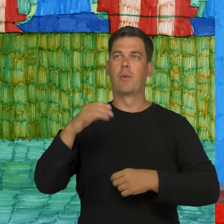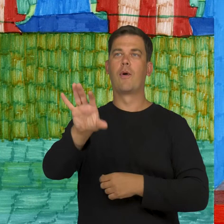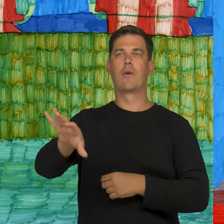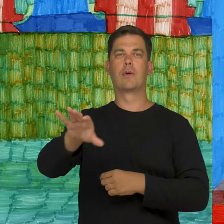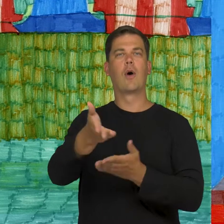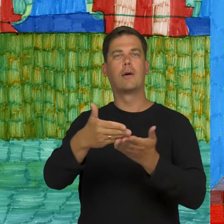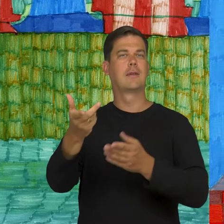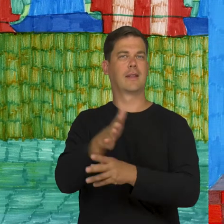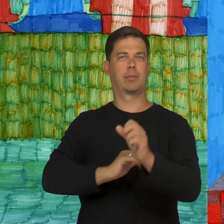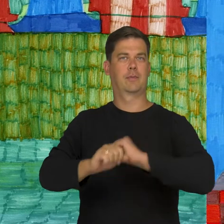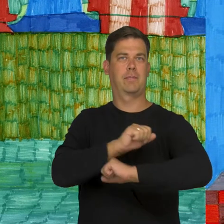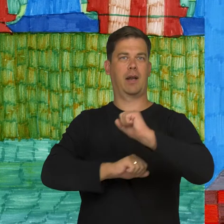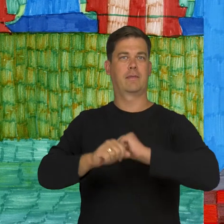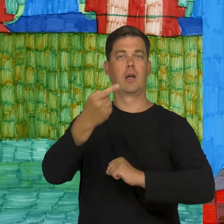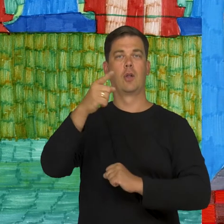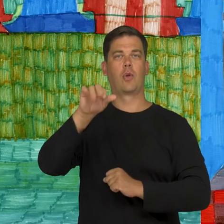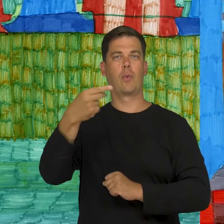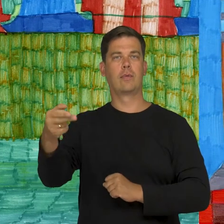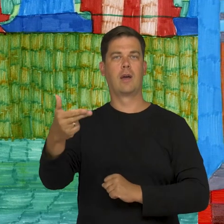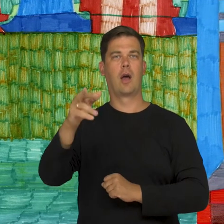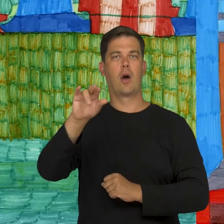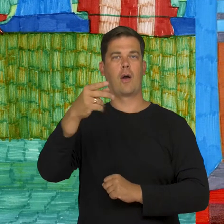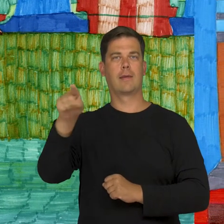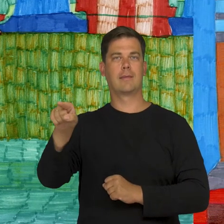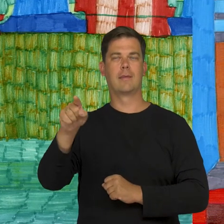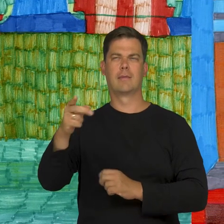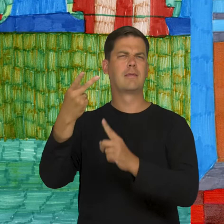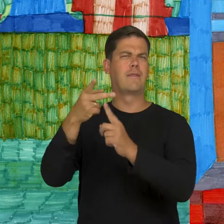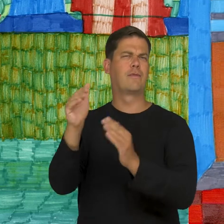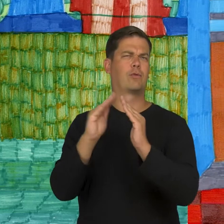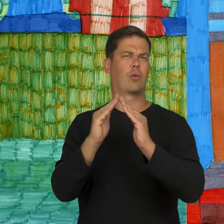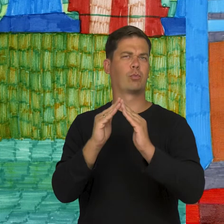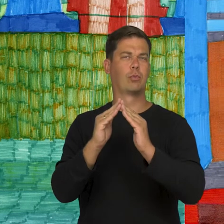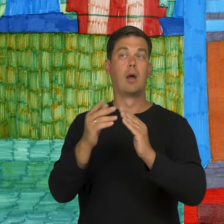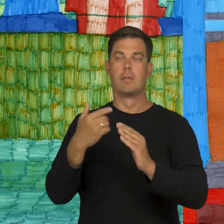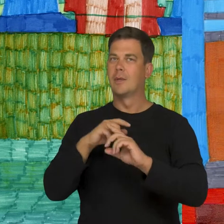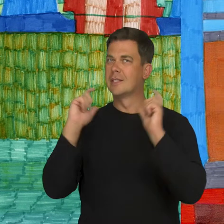In the evening, I watched another episode of "Down the road", on TV, at home.